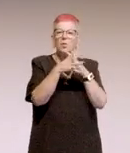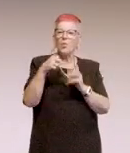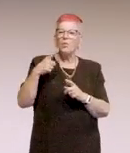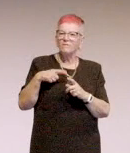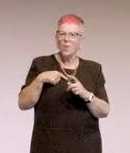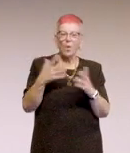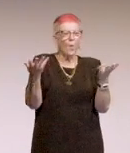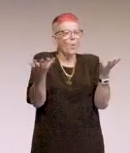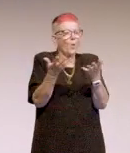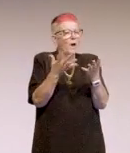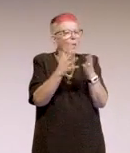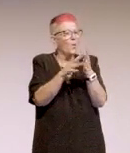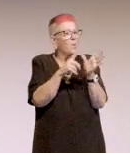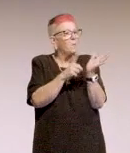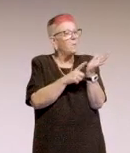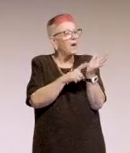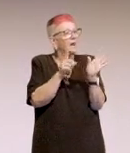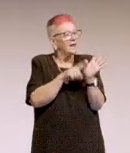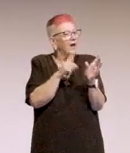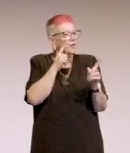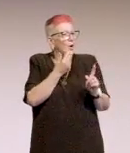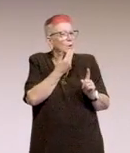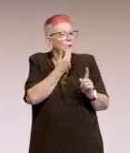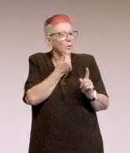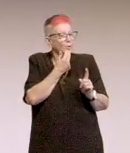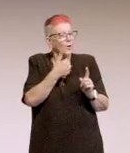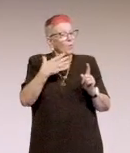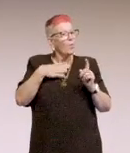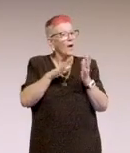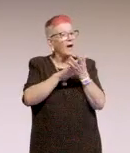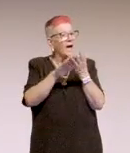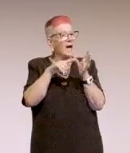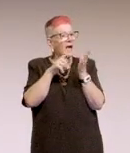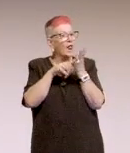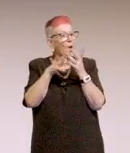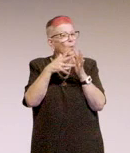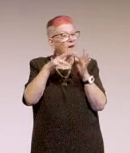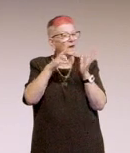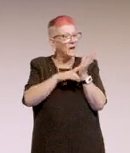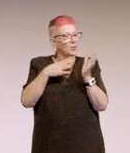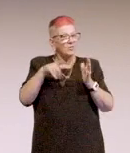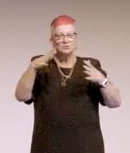So it's quite cute, I thought. I wanted them all to dress up like Wally at Halloween, but they didn't do it for me.